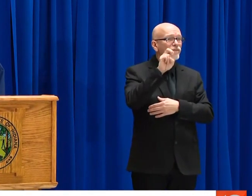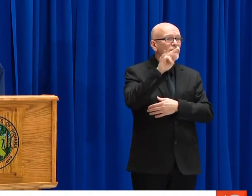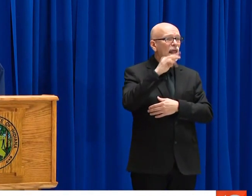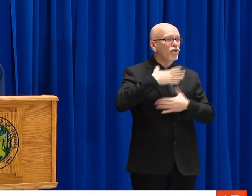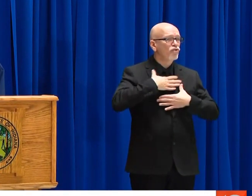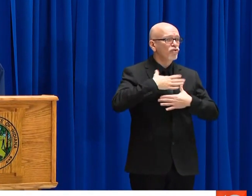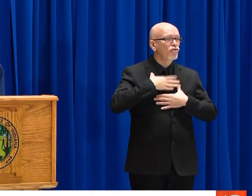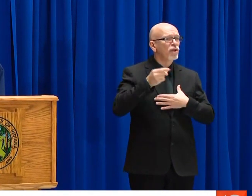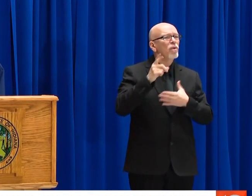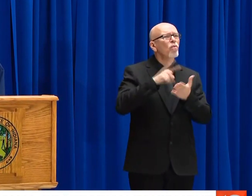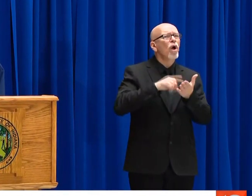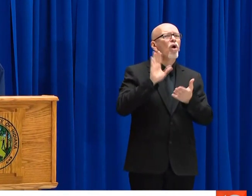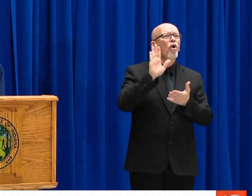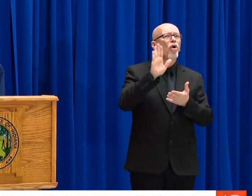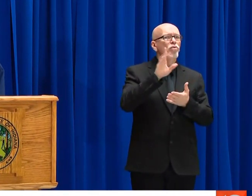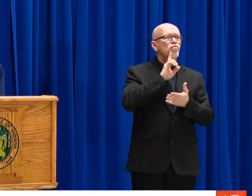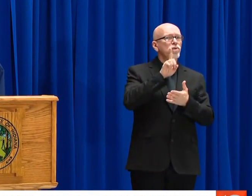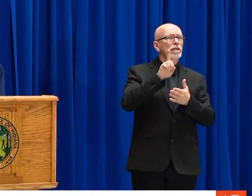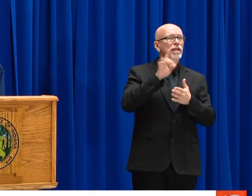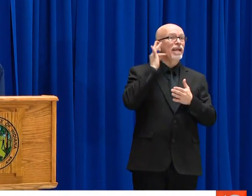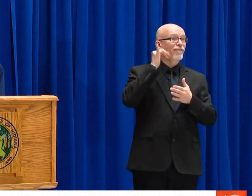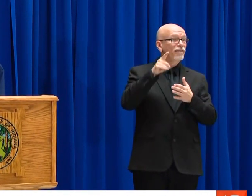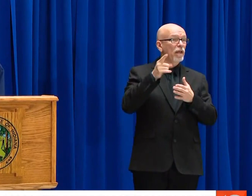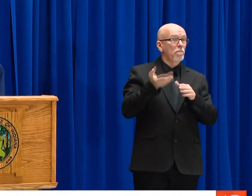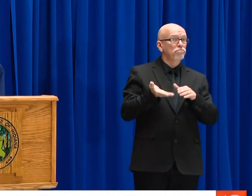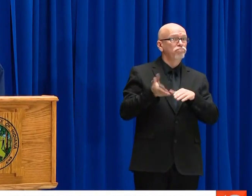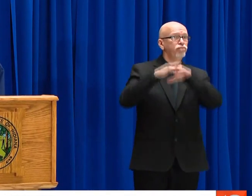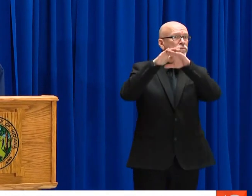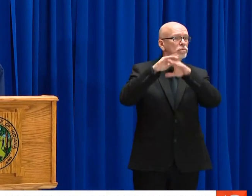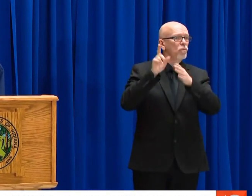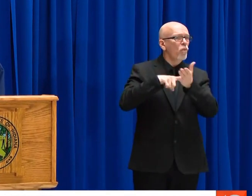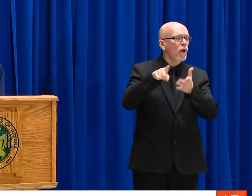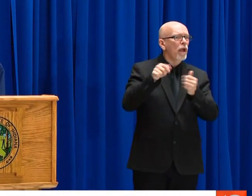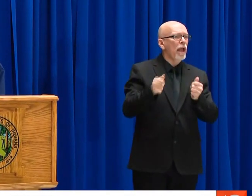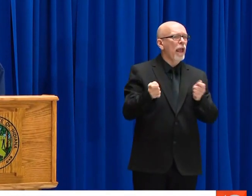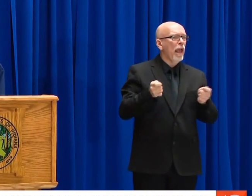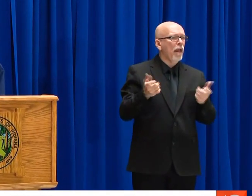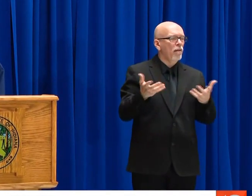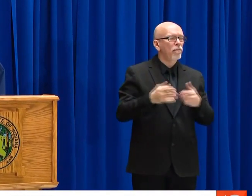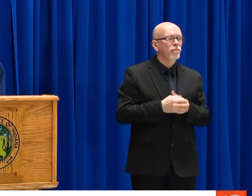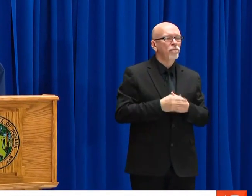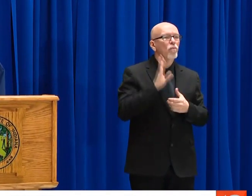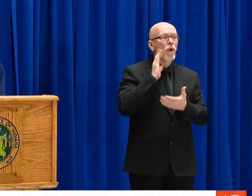HOSPITAL SYSTEMS TO UNDERSTAND THEIR BASELINE CAPACITY FOR ICU